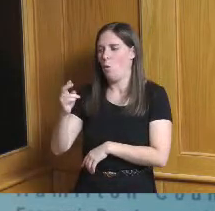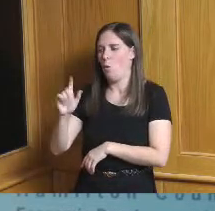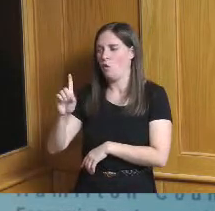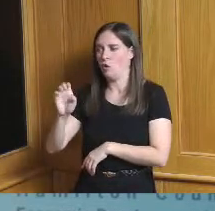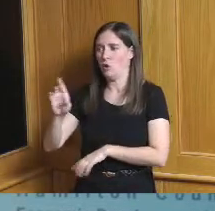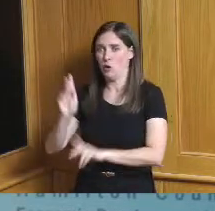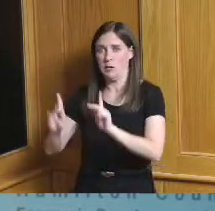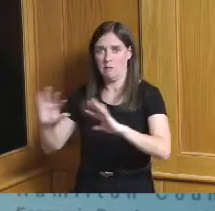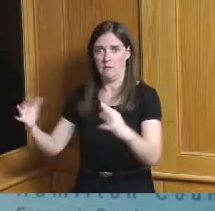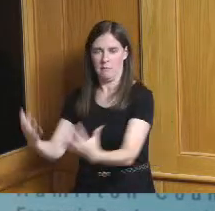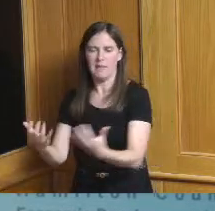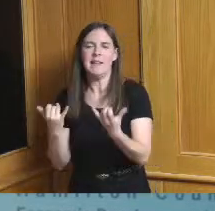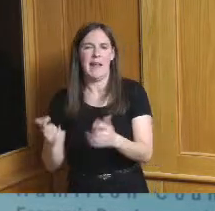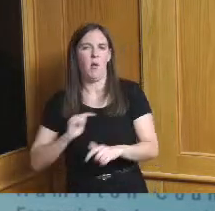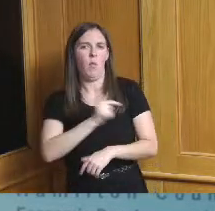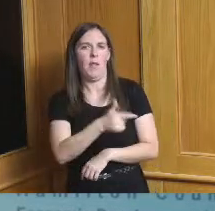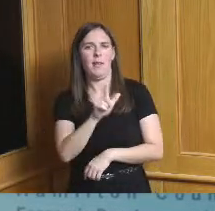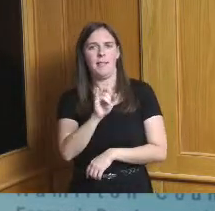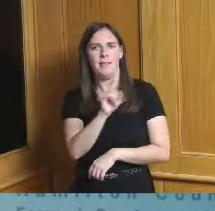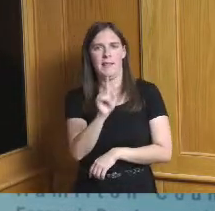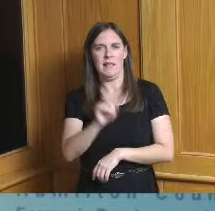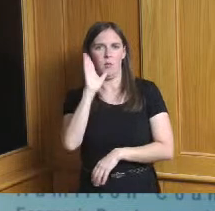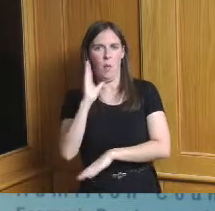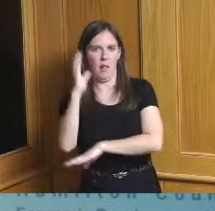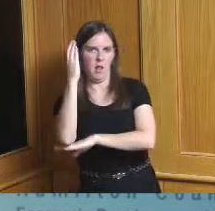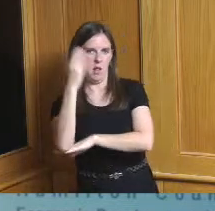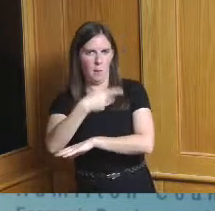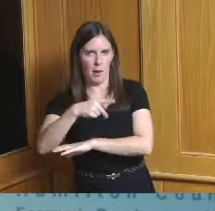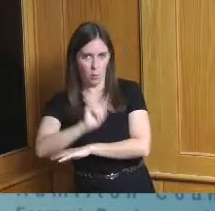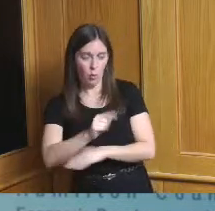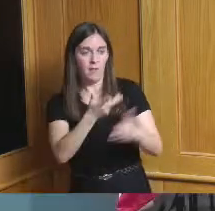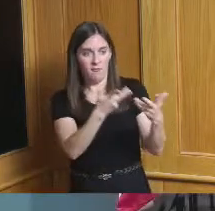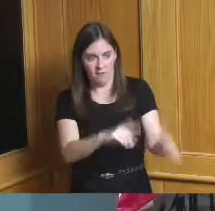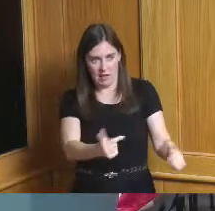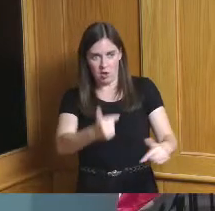presentation with more details okay and then after that I'll come back and make some closing comments